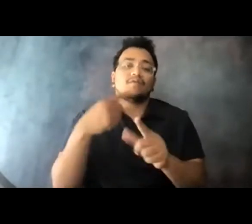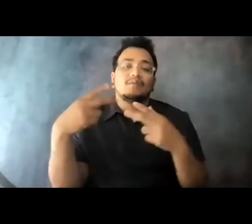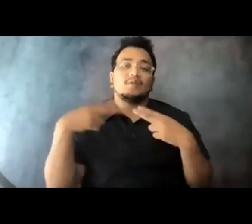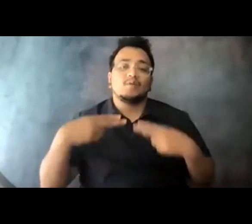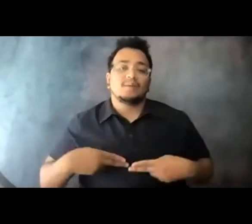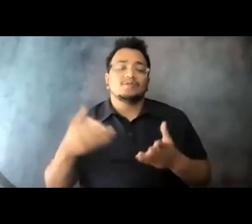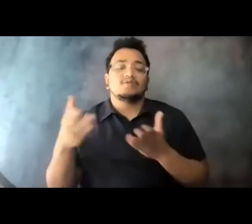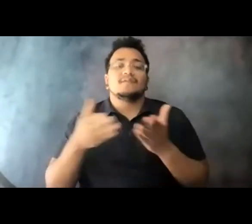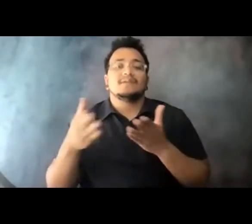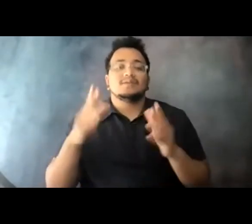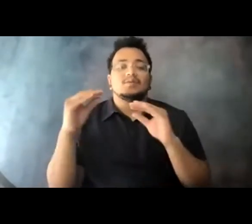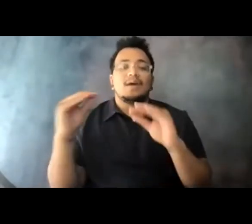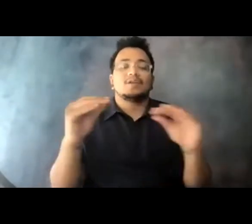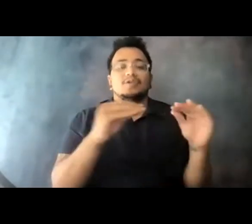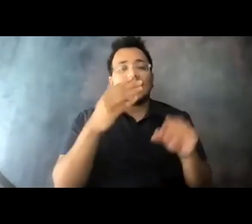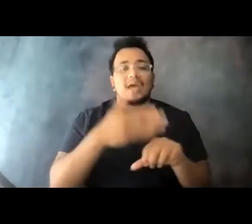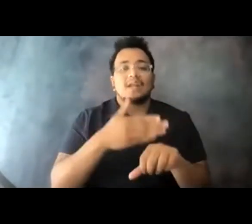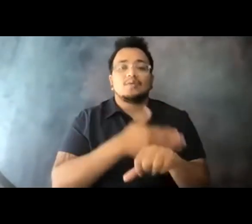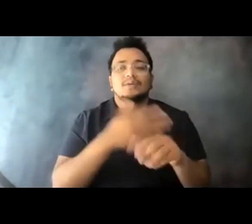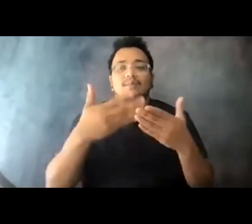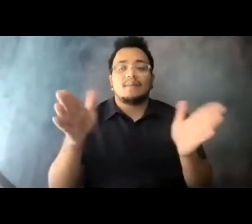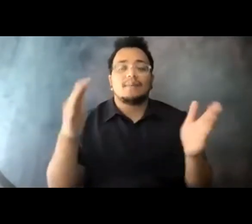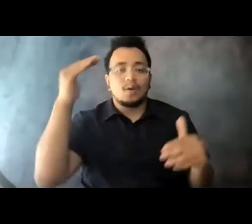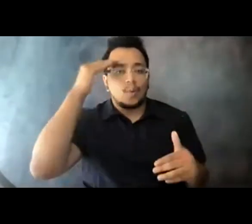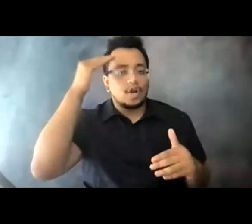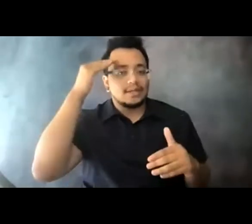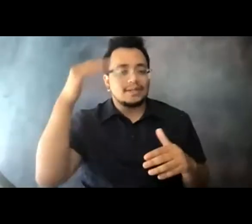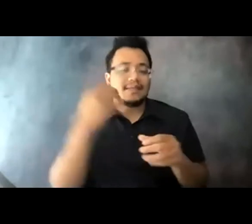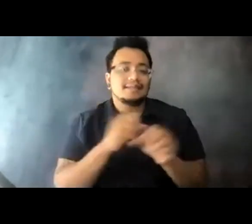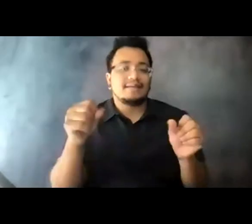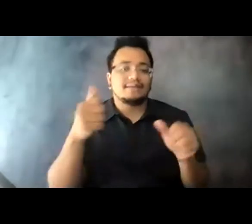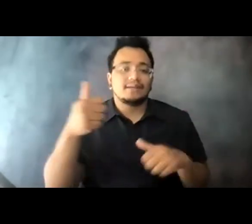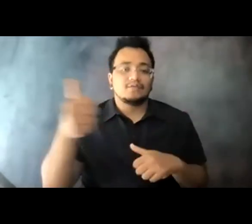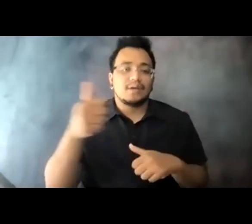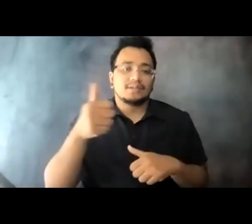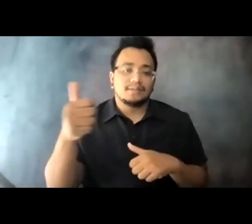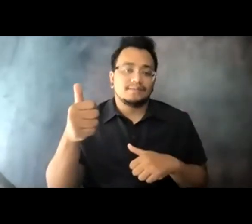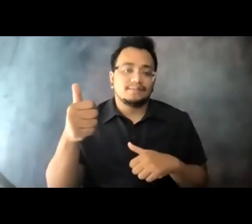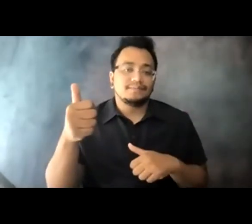15:16:14 to educate and increase public awareness of the safety of transit.